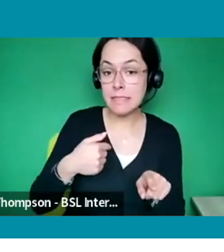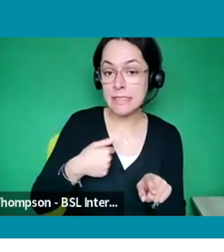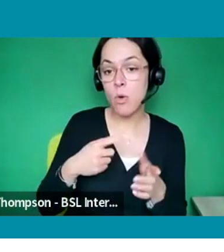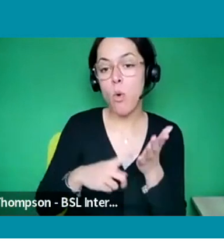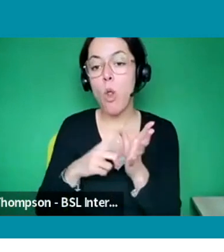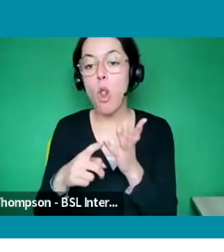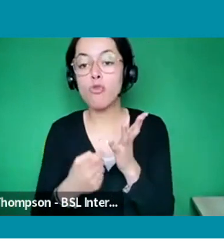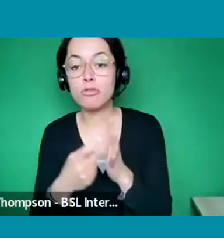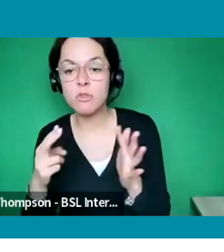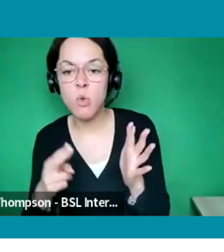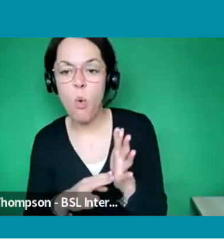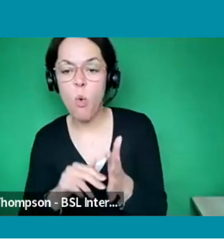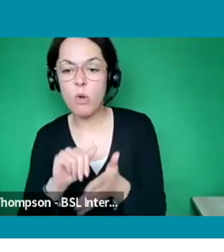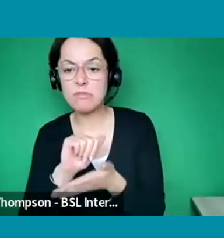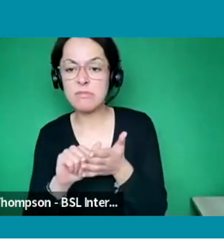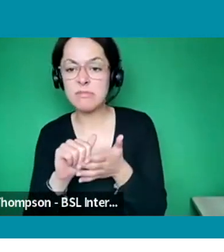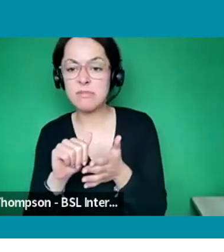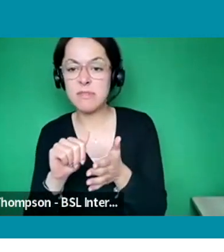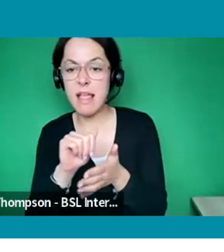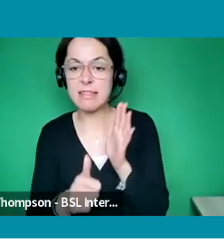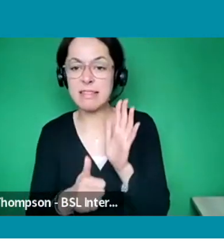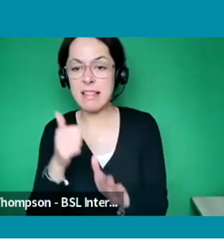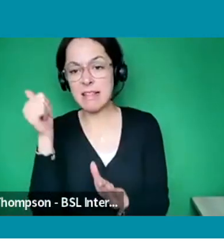to get as much advice as you can on your CV.